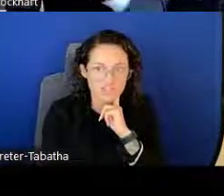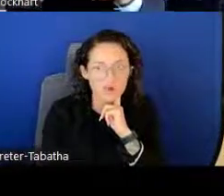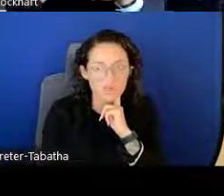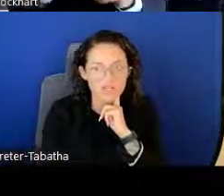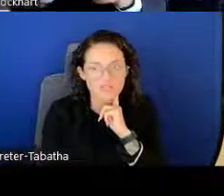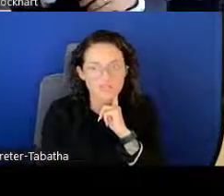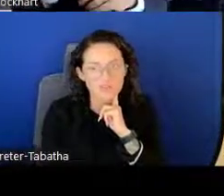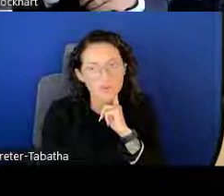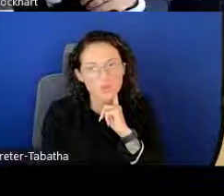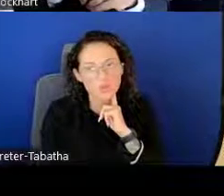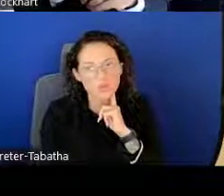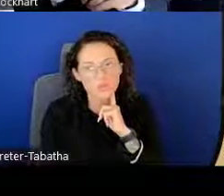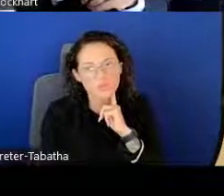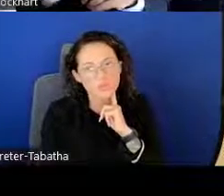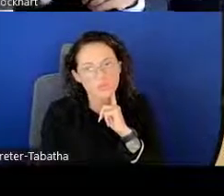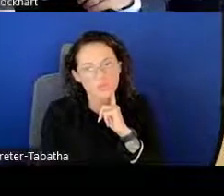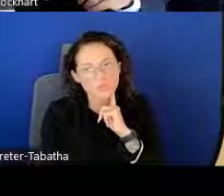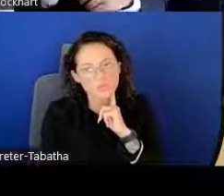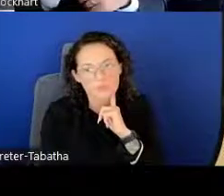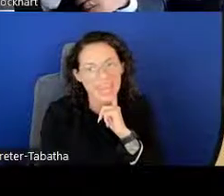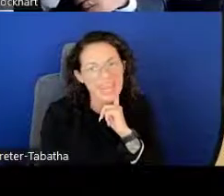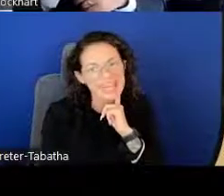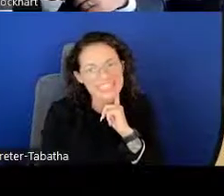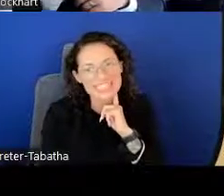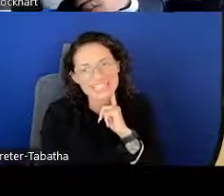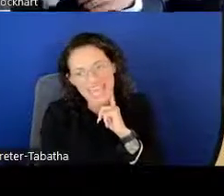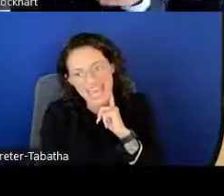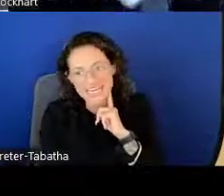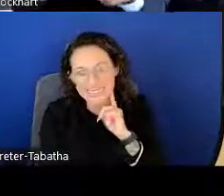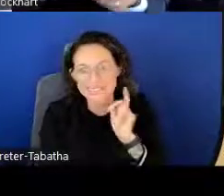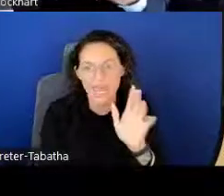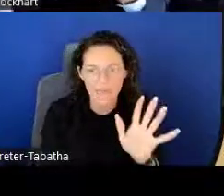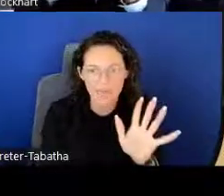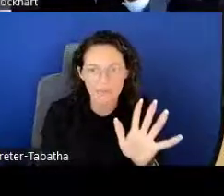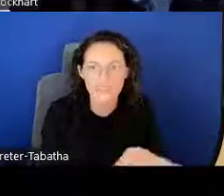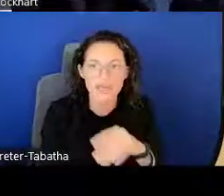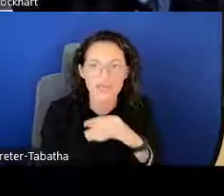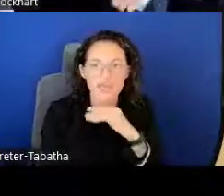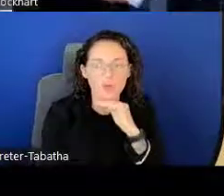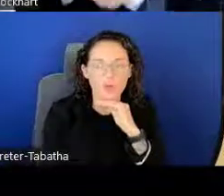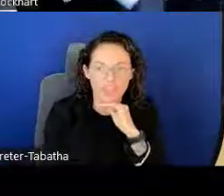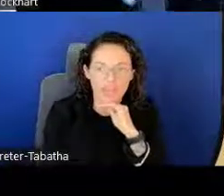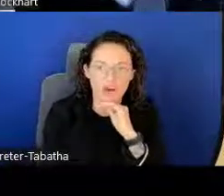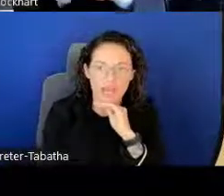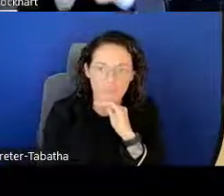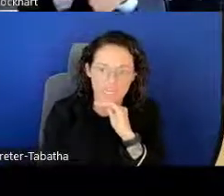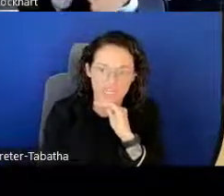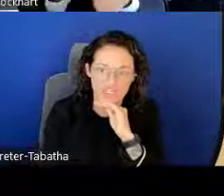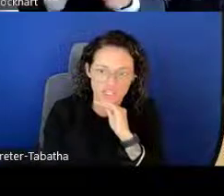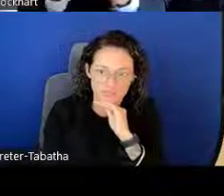So there's a few eight to 10 tabs that are within our application.